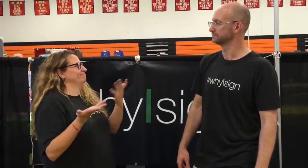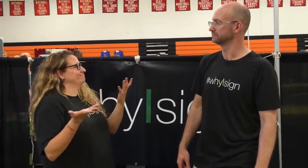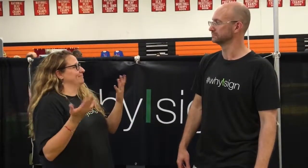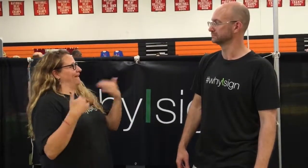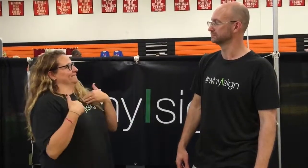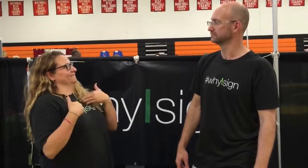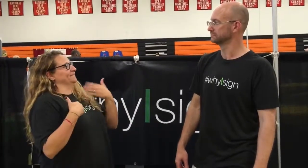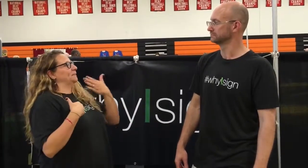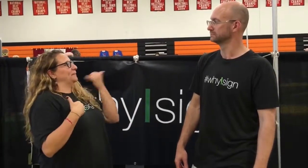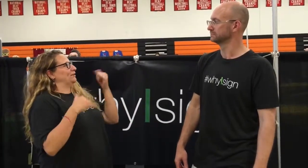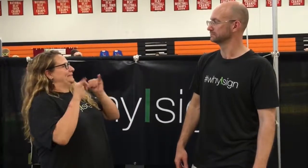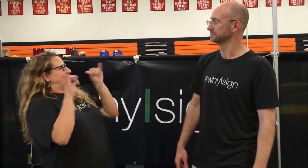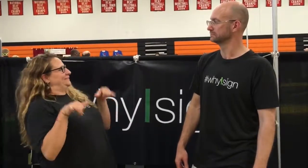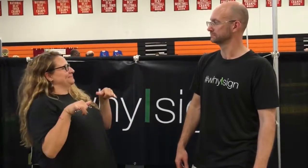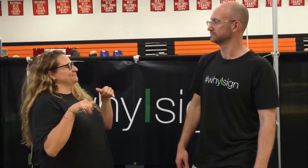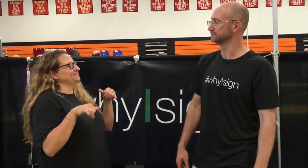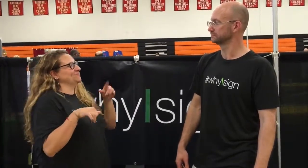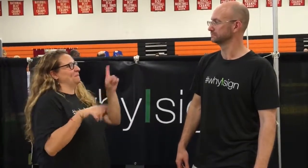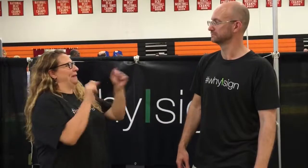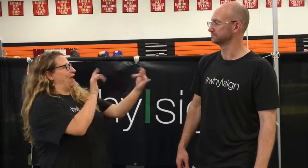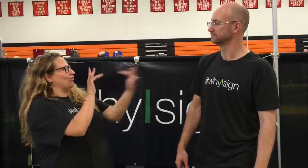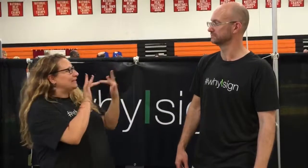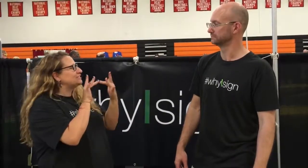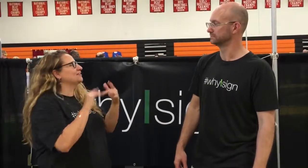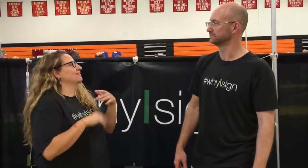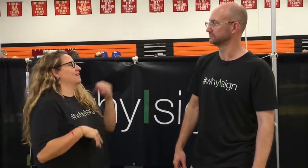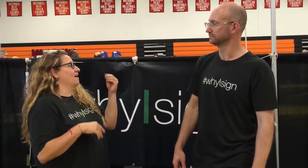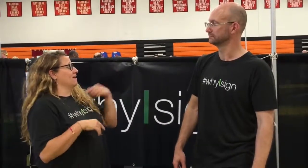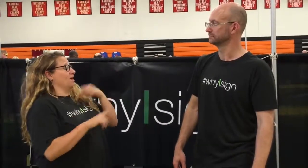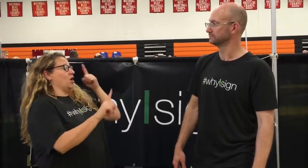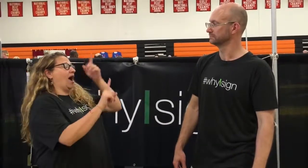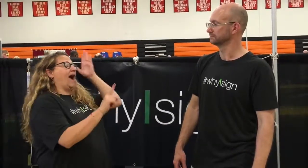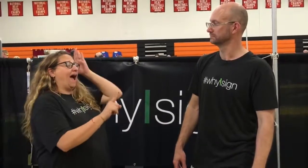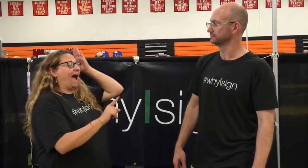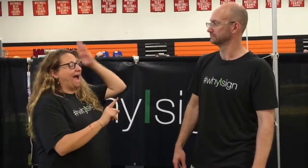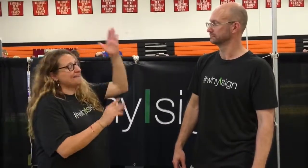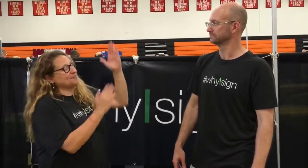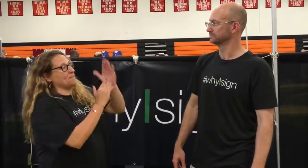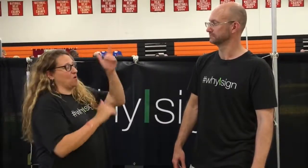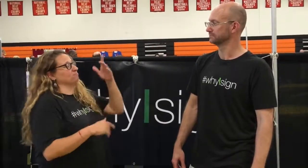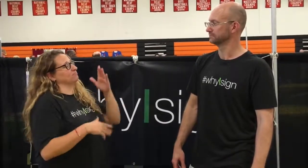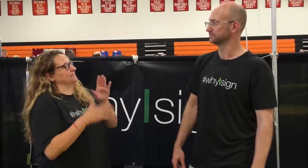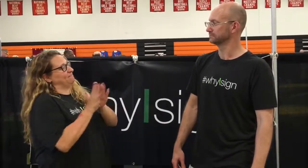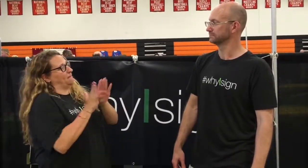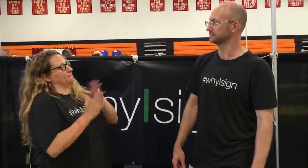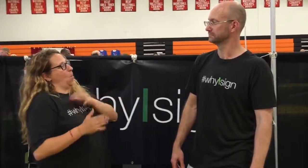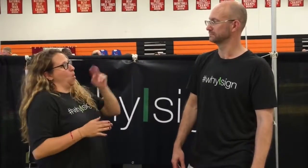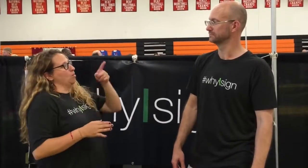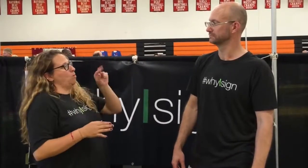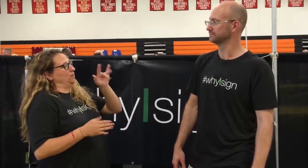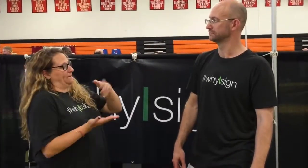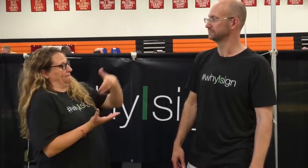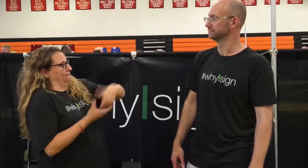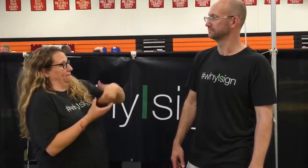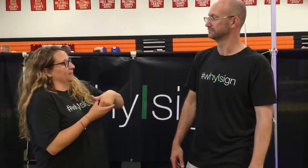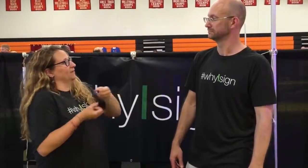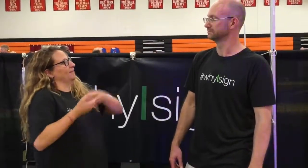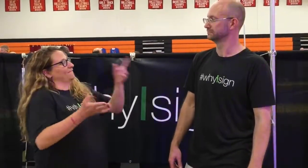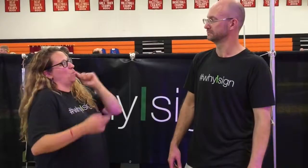To have a better system, so they can reach us. And later in the future, one of my top priorities will be creating programs or pamphlets for hospitals